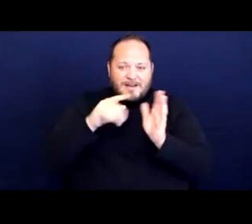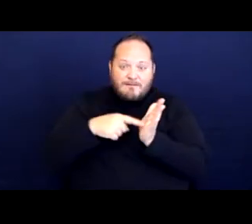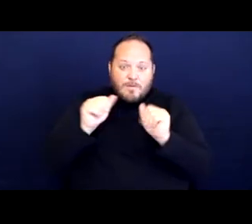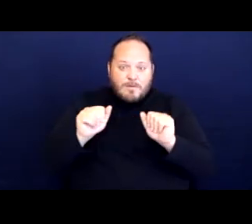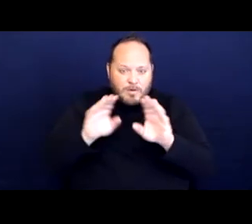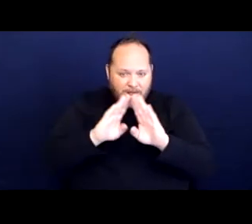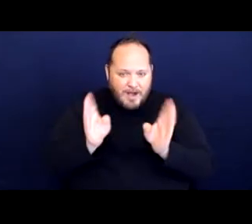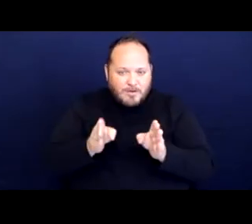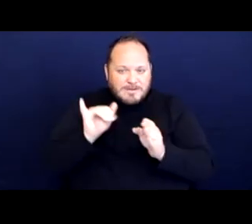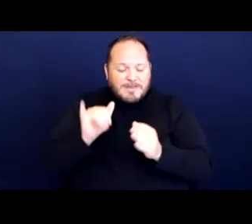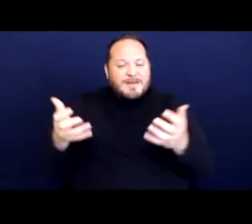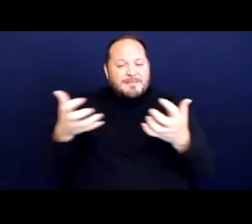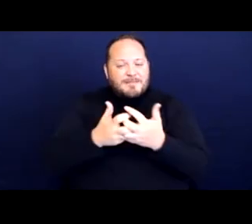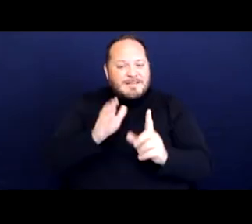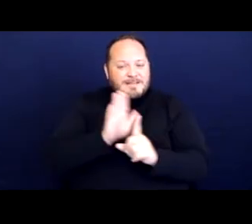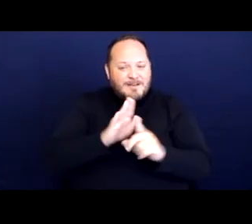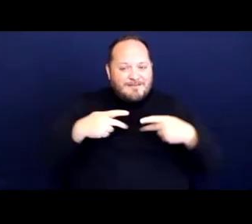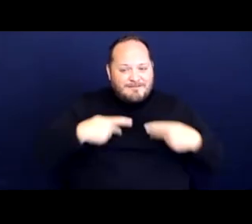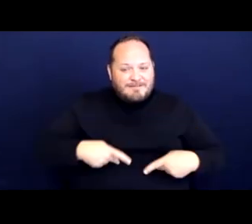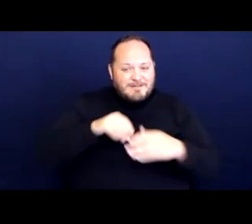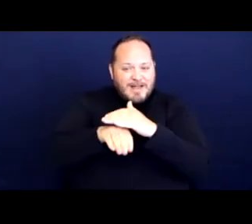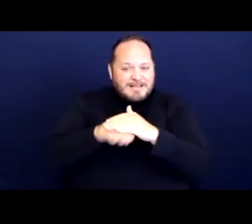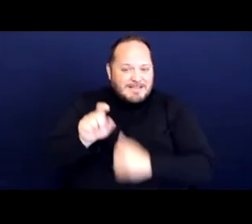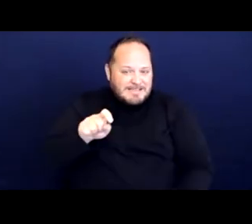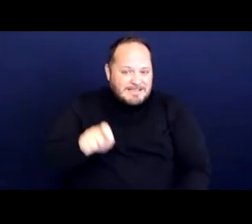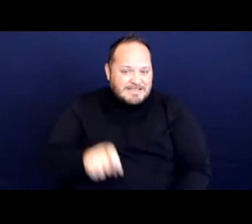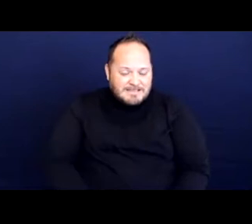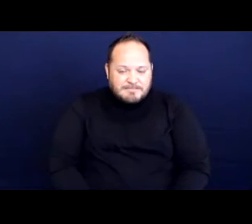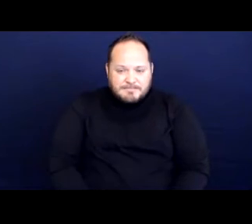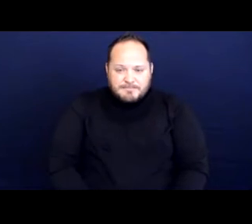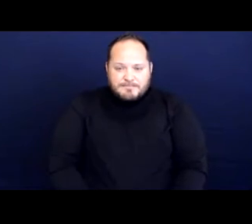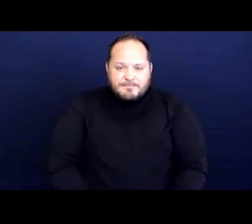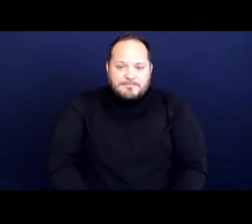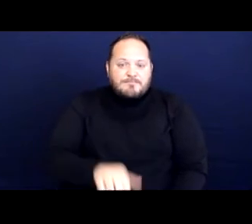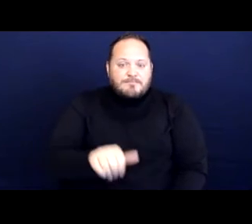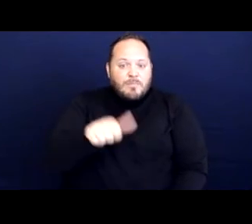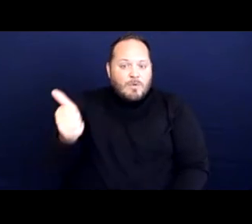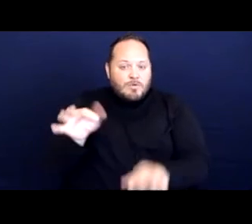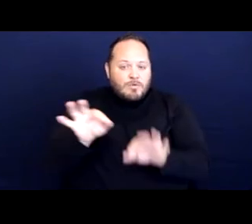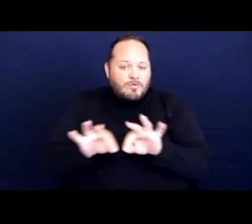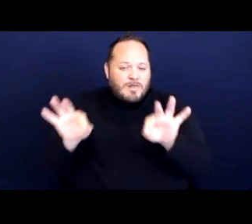that meets their physical access needs. Other relevant factors have included